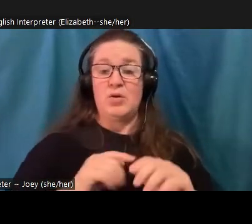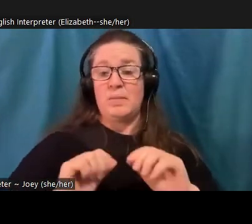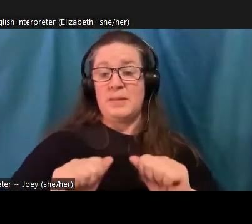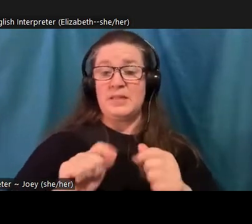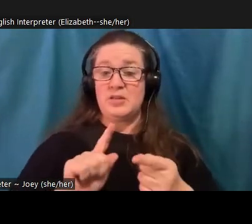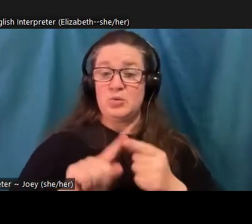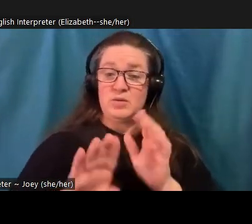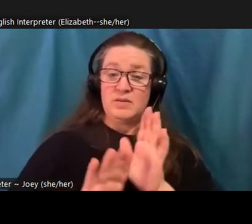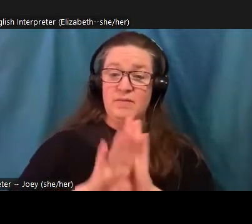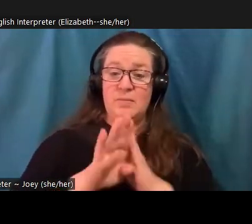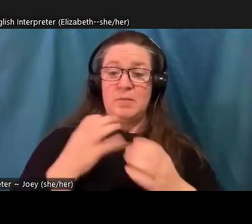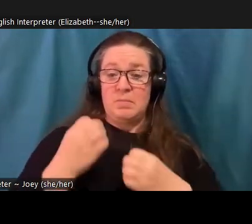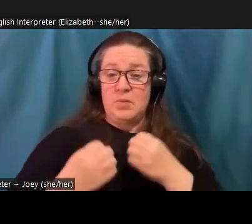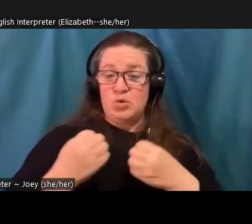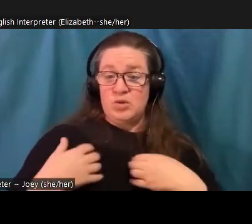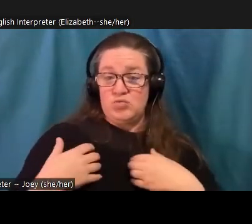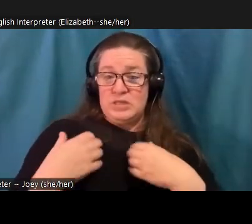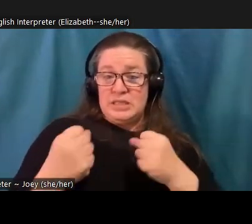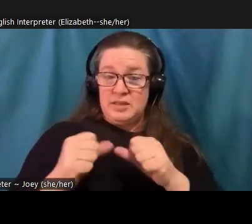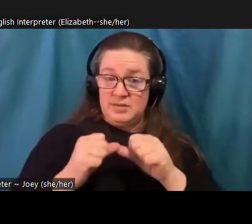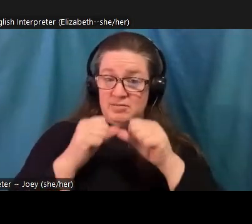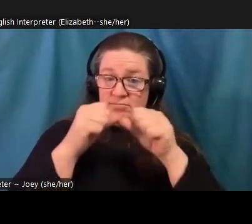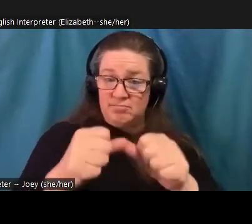well we respond to this crisis. And so this is where the story